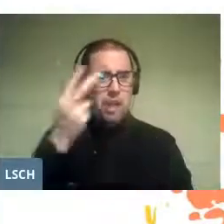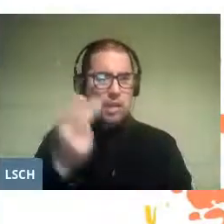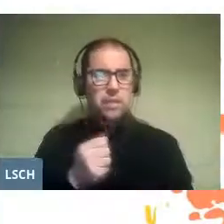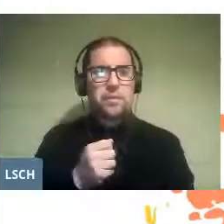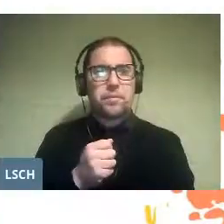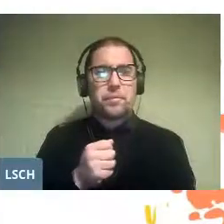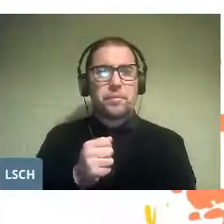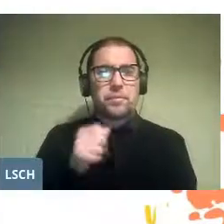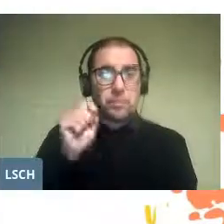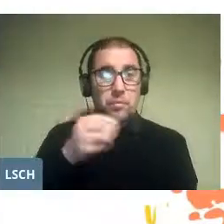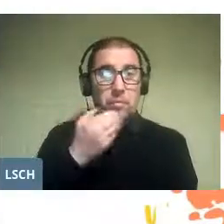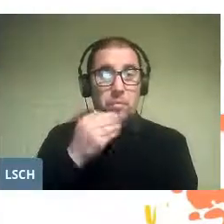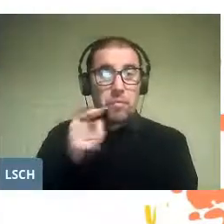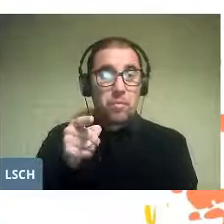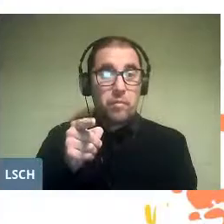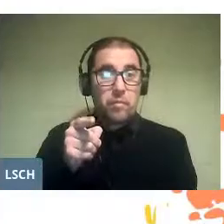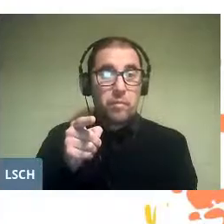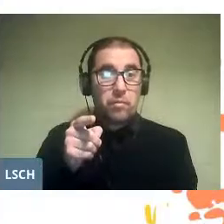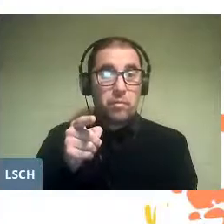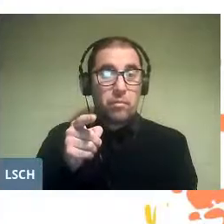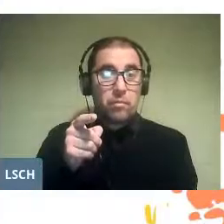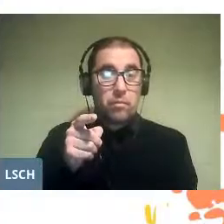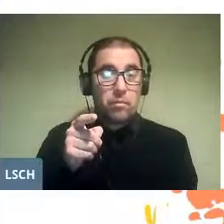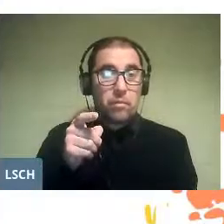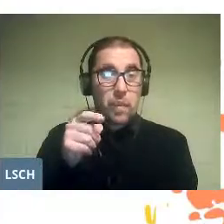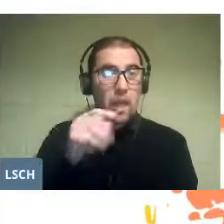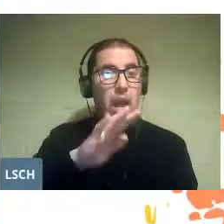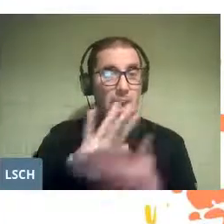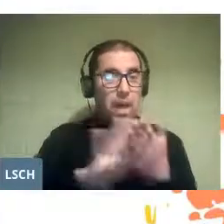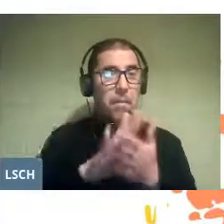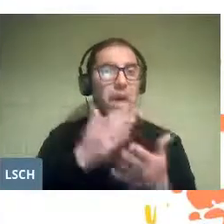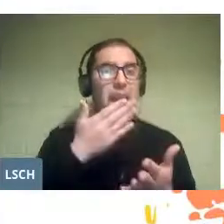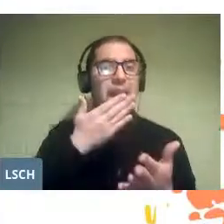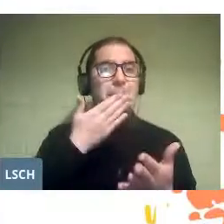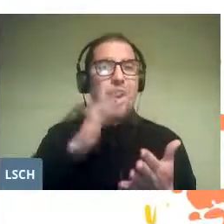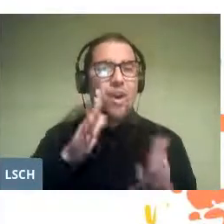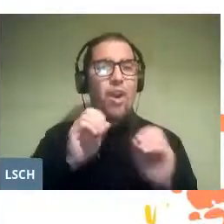and it is also the case that has had the greatest impact,